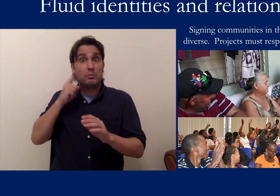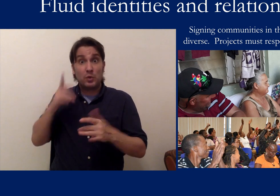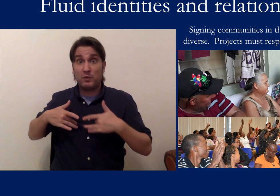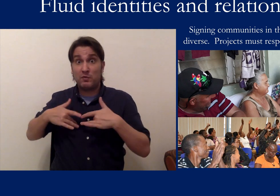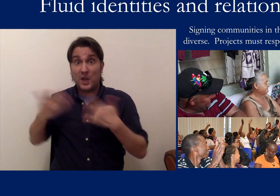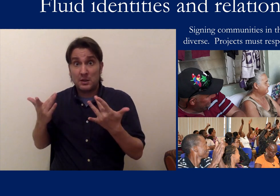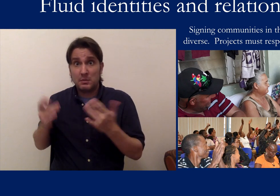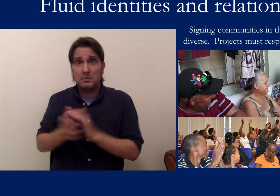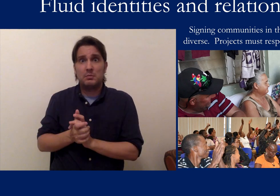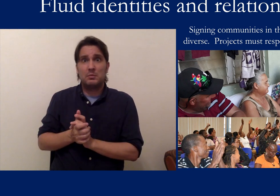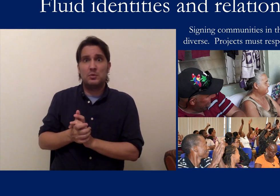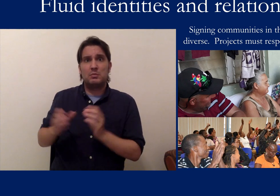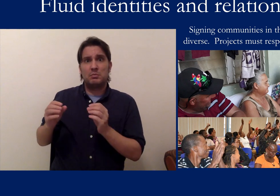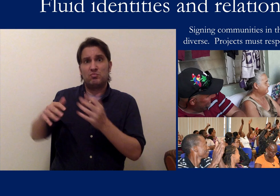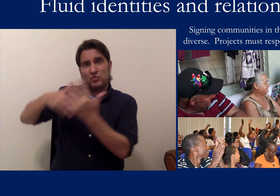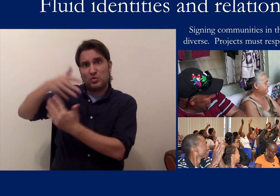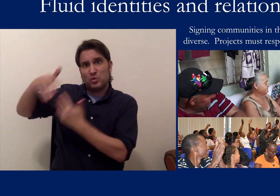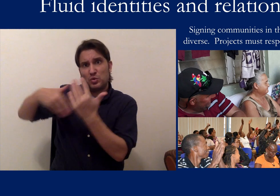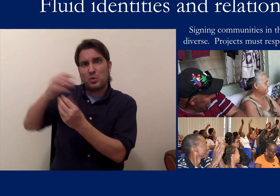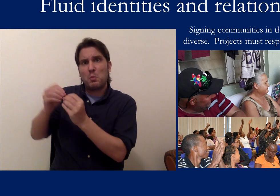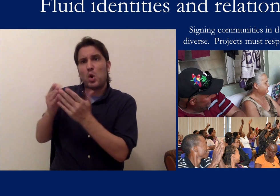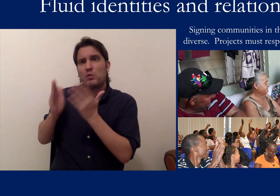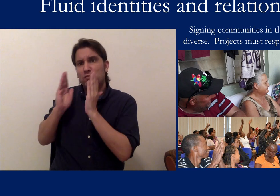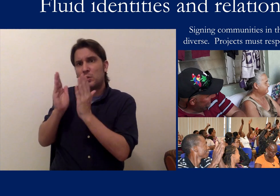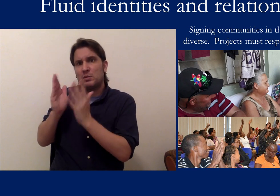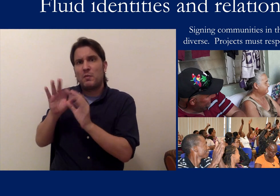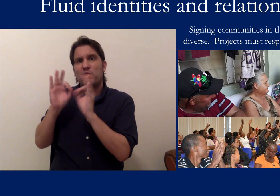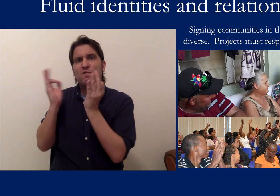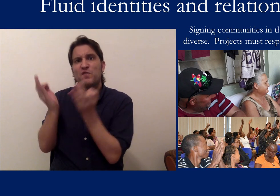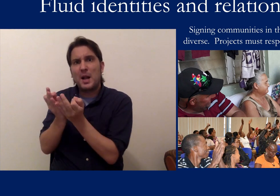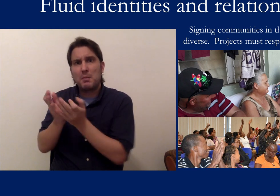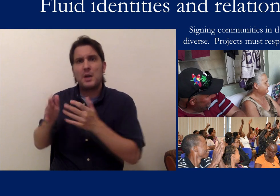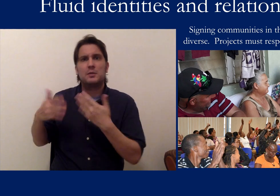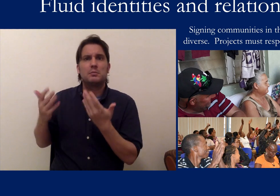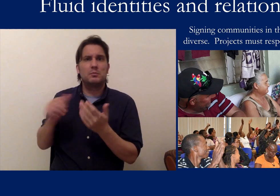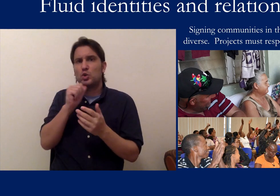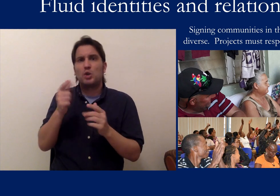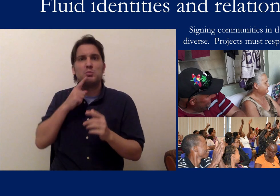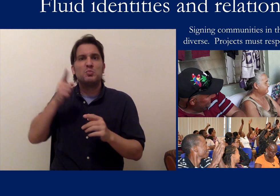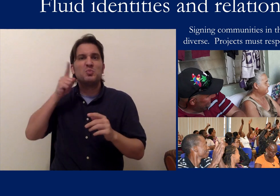Socialization tends not to happen among the deaf community but is focused around the family.